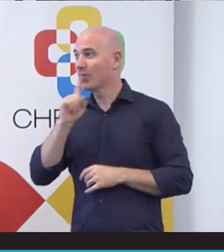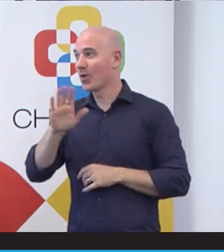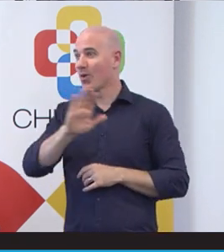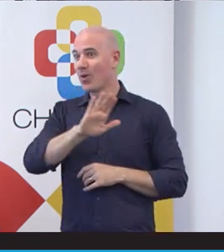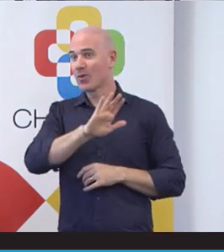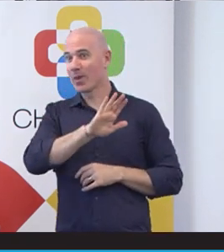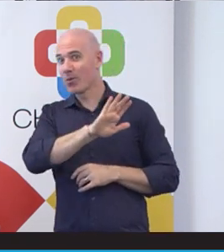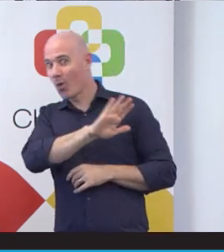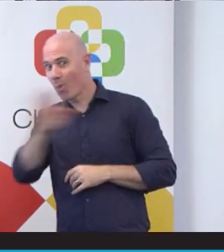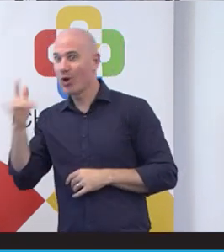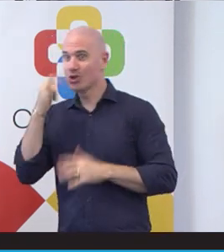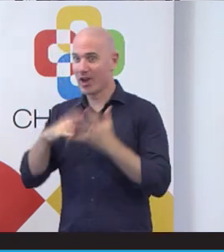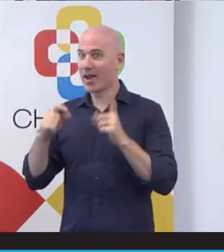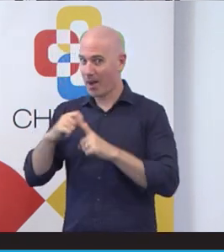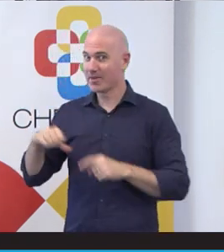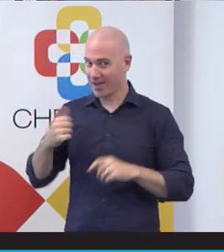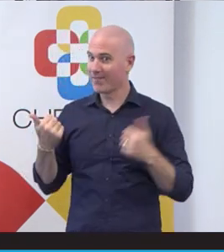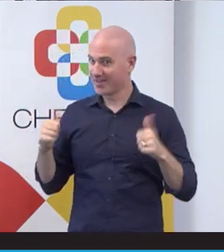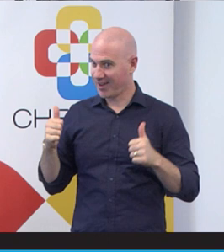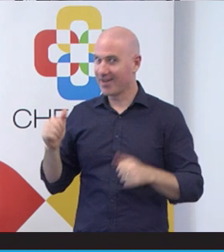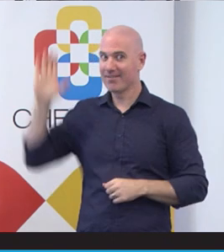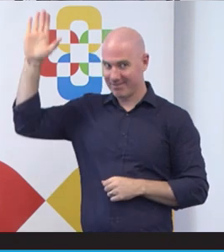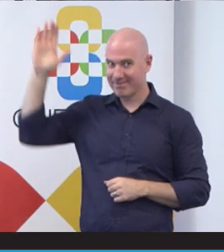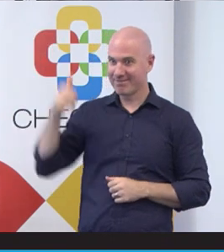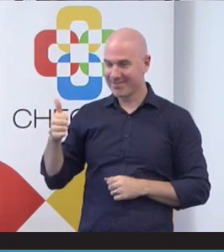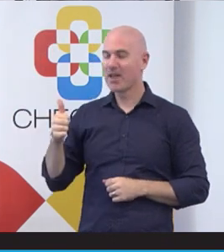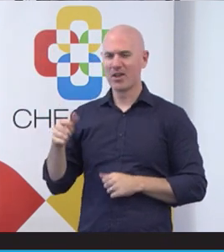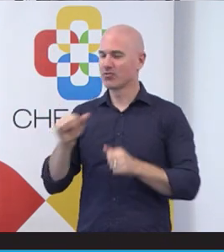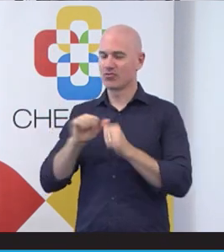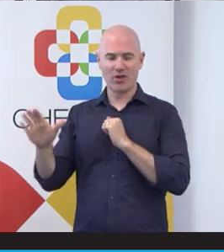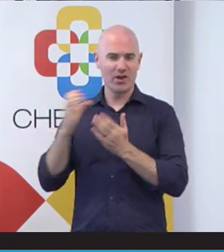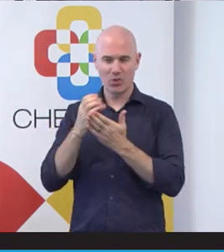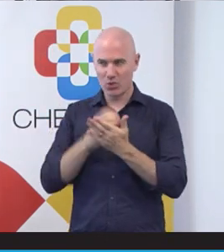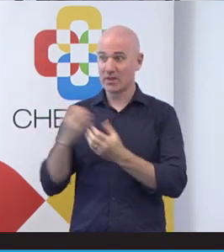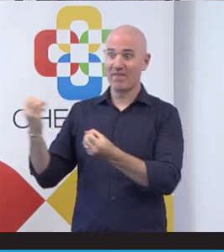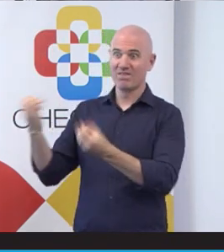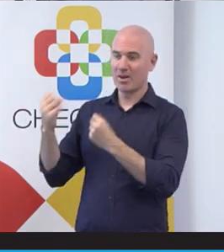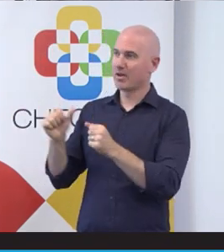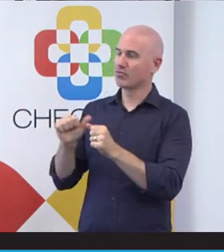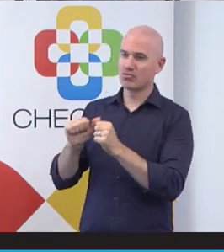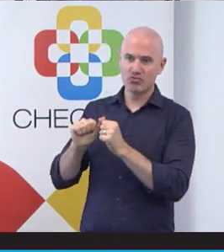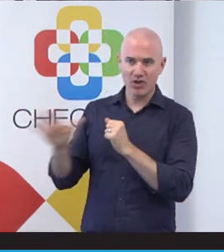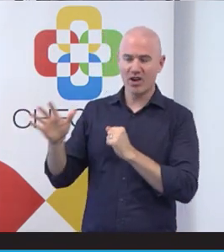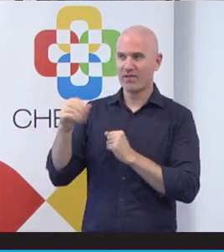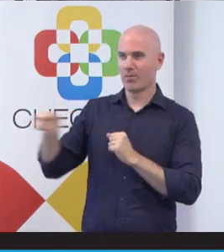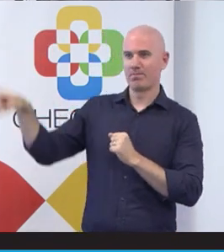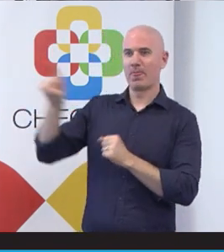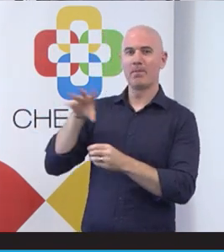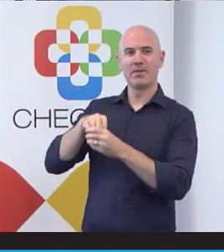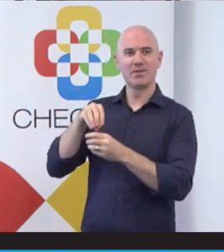Highly recommend it. Great cause the feedback's been great from and the evaluation.